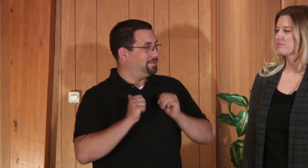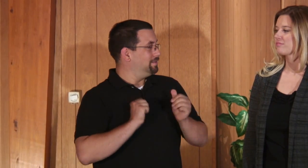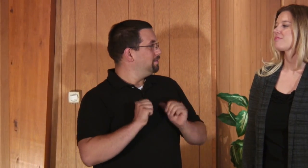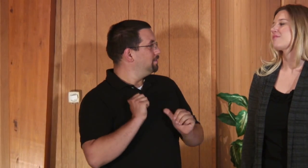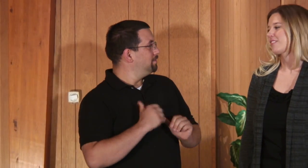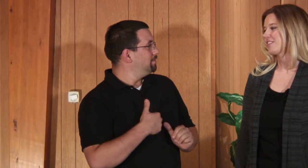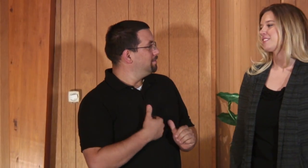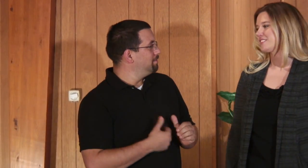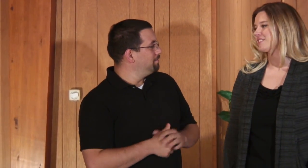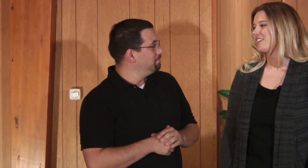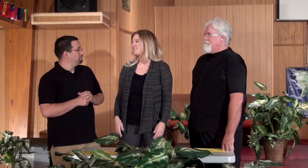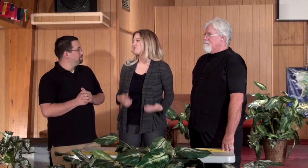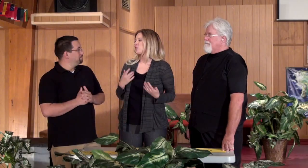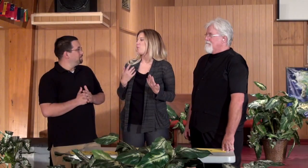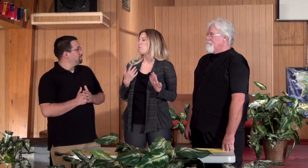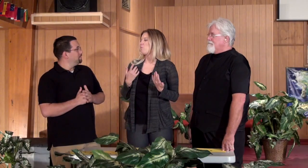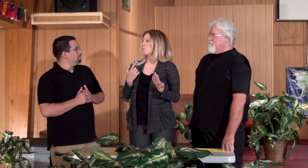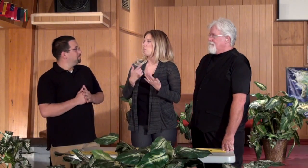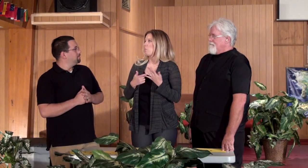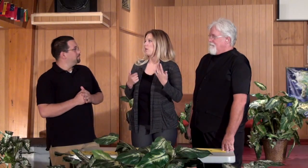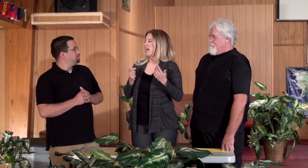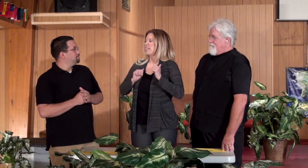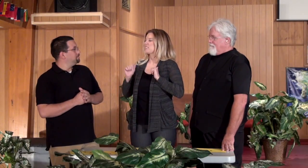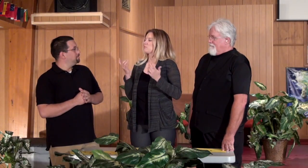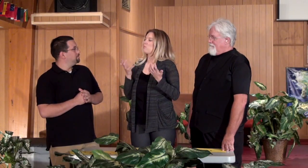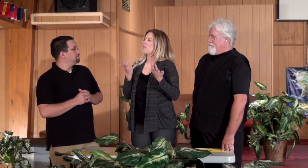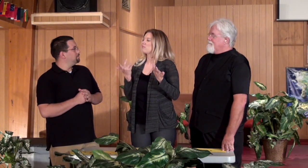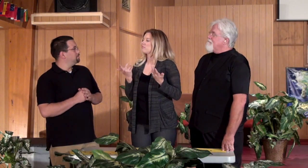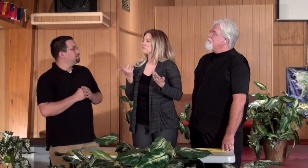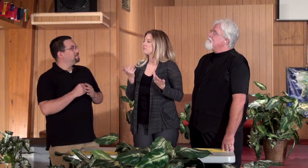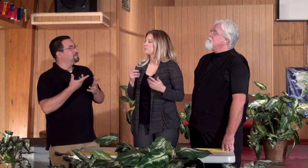did get involved in acting, in the theater. Candice: Right. What kind of acting? What